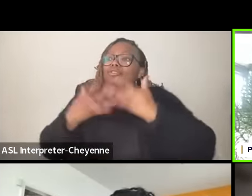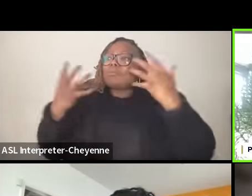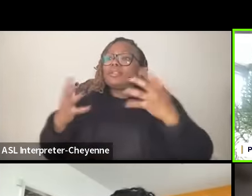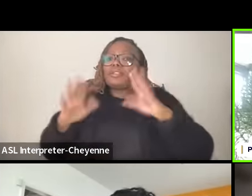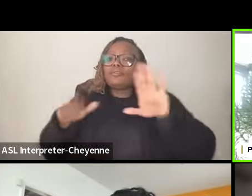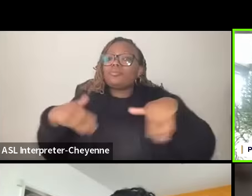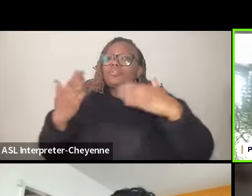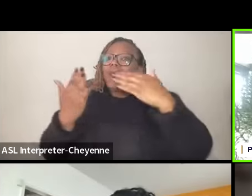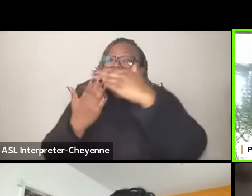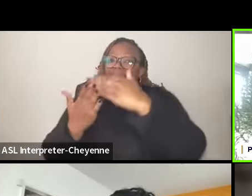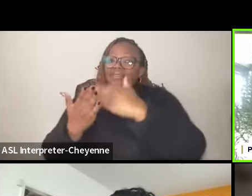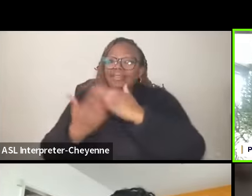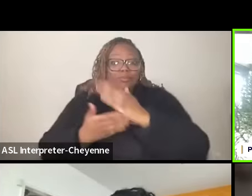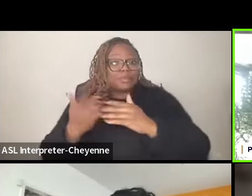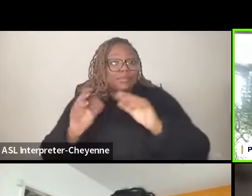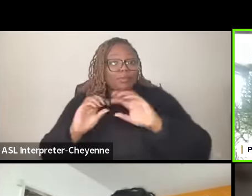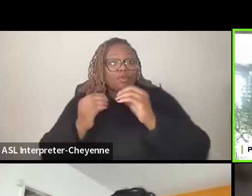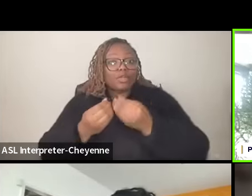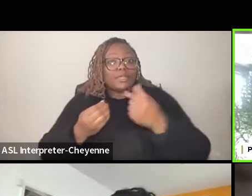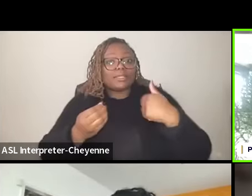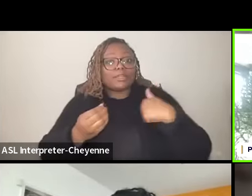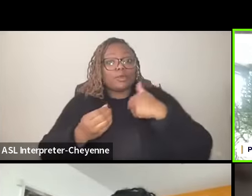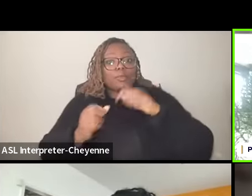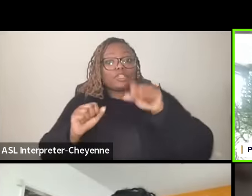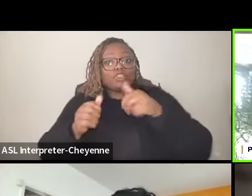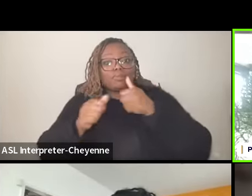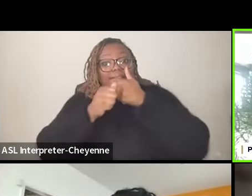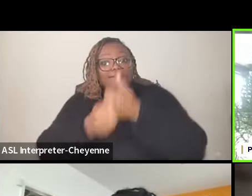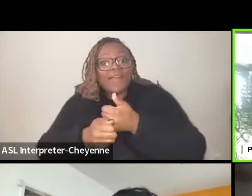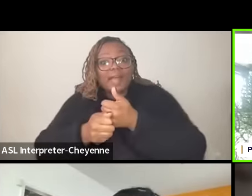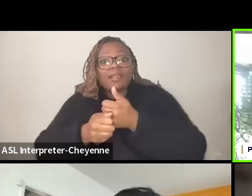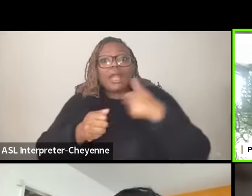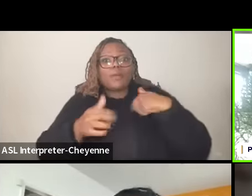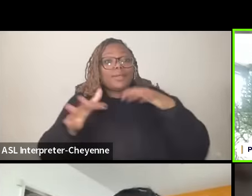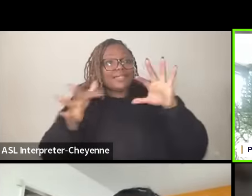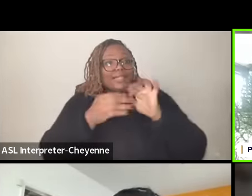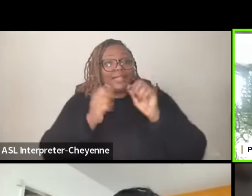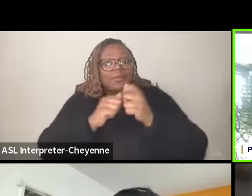organizations that we should even be following we could be connected with I know that many of